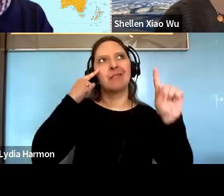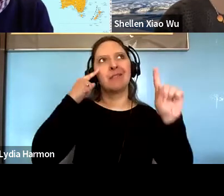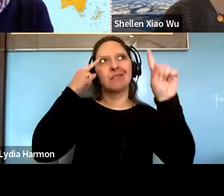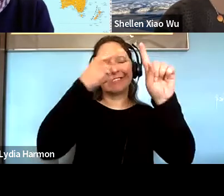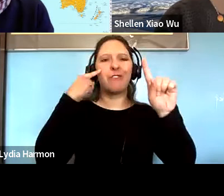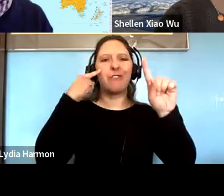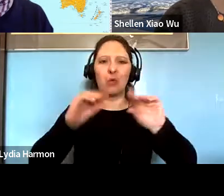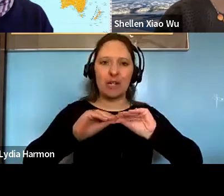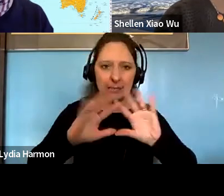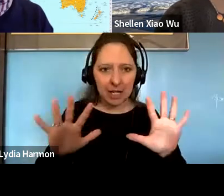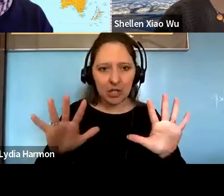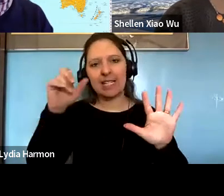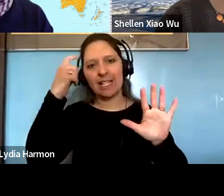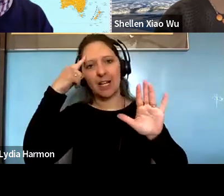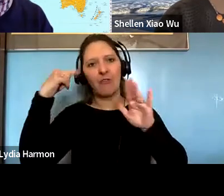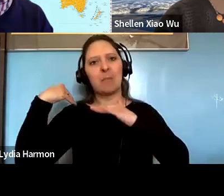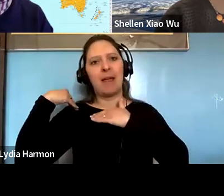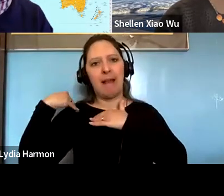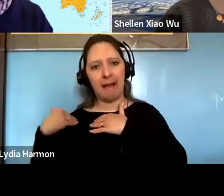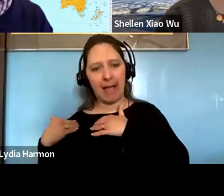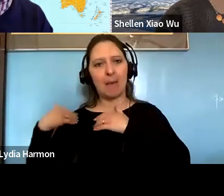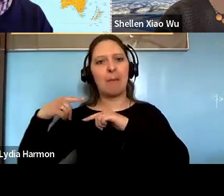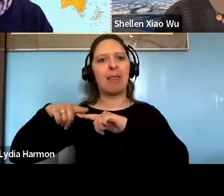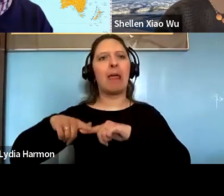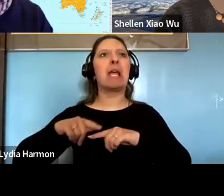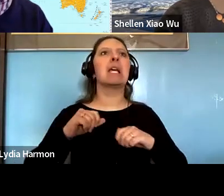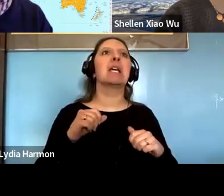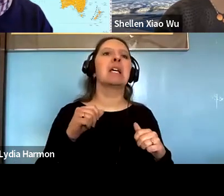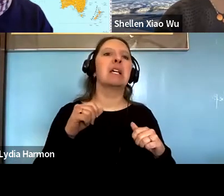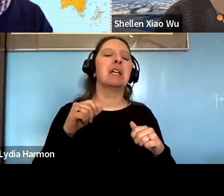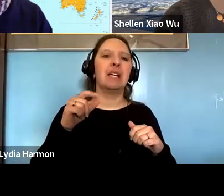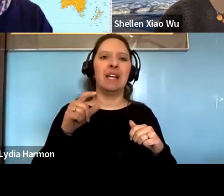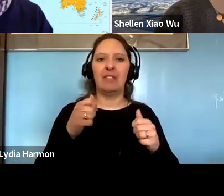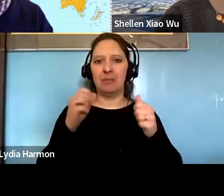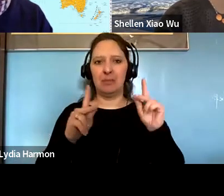Paul Gellert: Holding corrupt elites accountable for their behaviors and more.